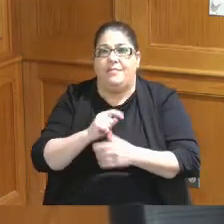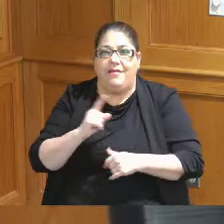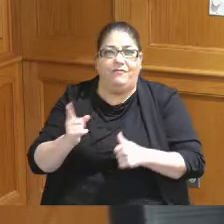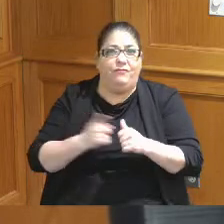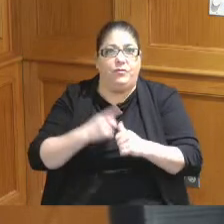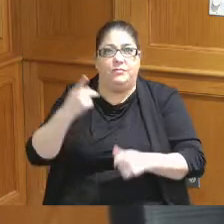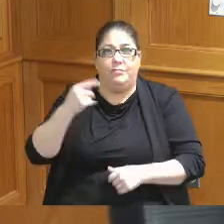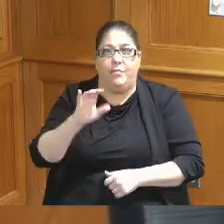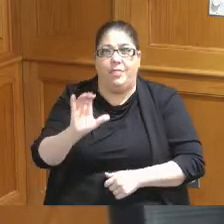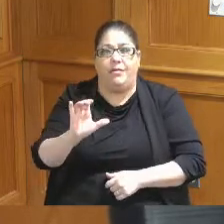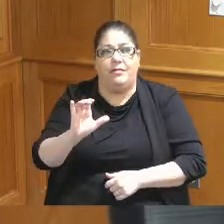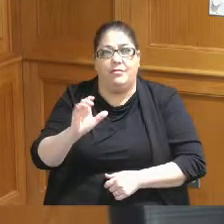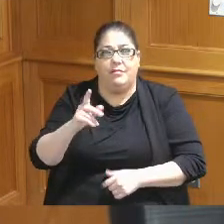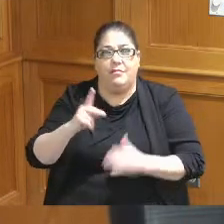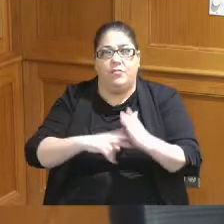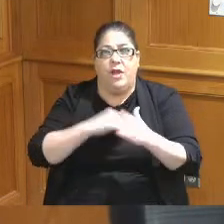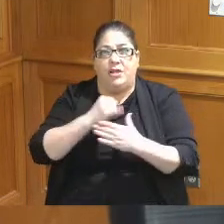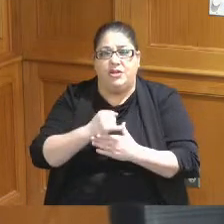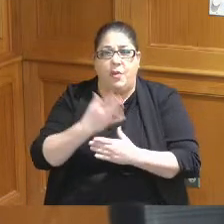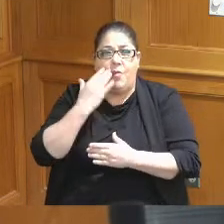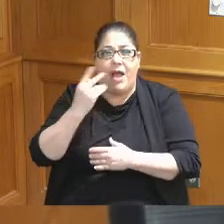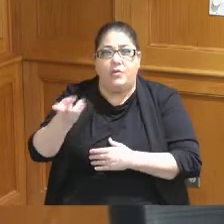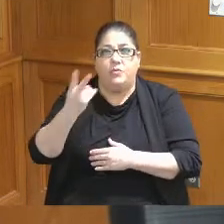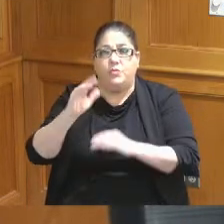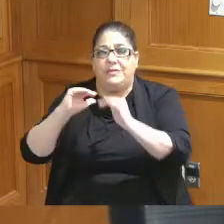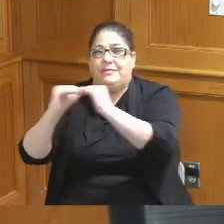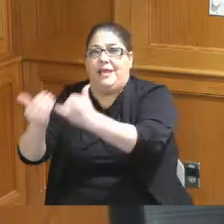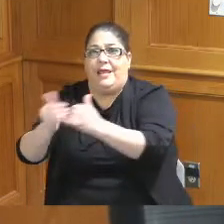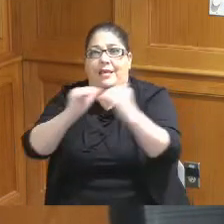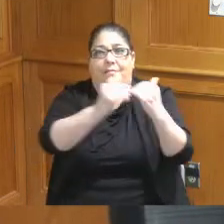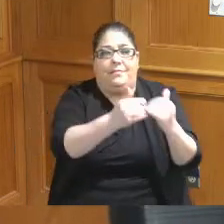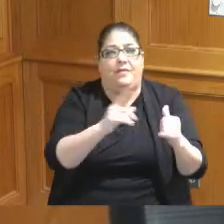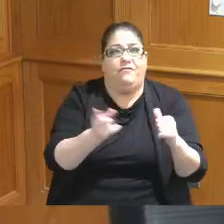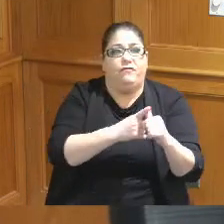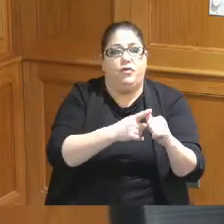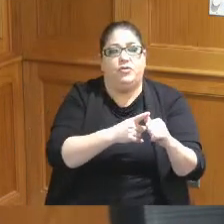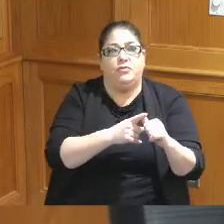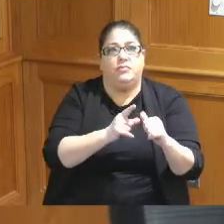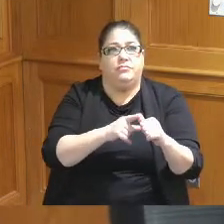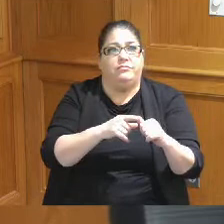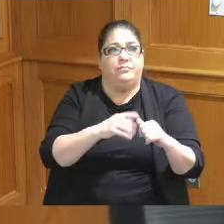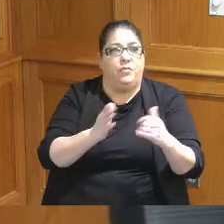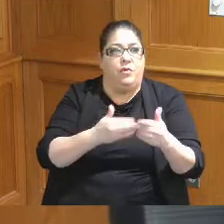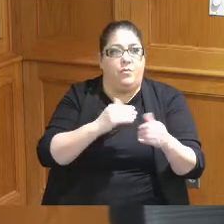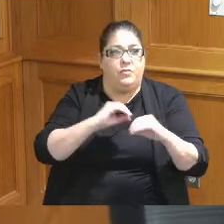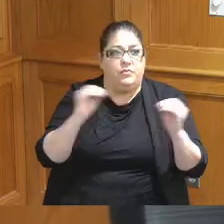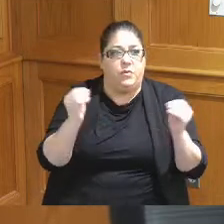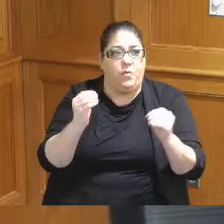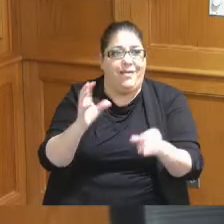because we had had the two stadiums with the first stadium with almost no inclusion and everybody